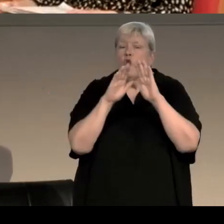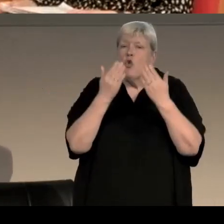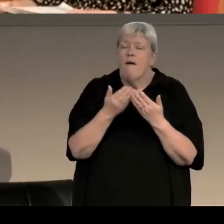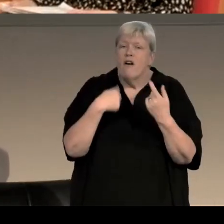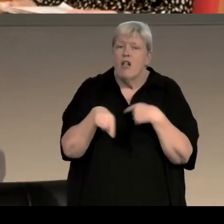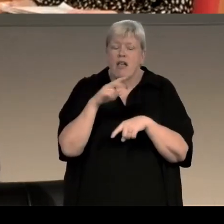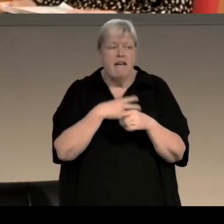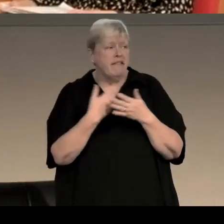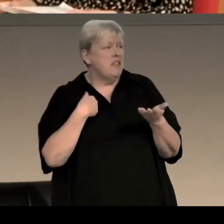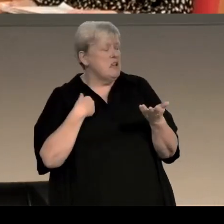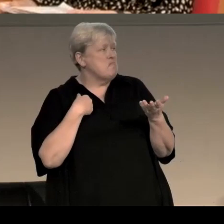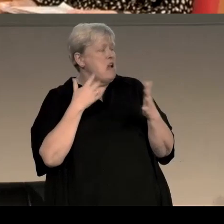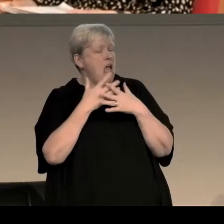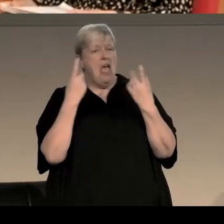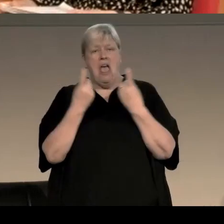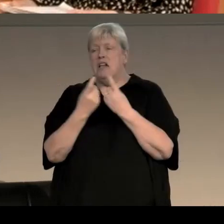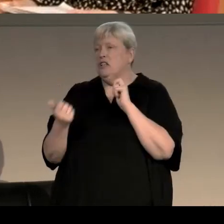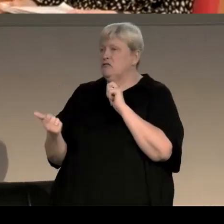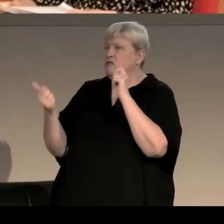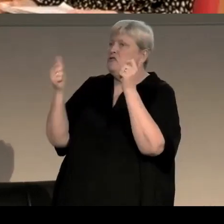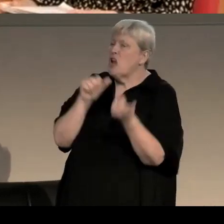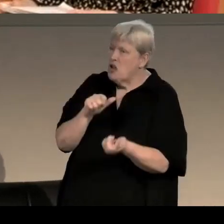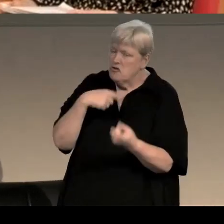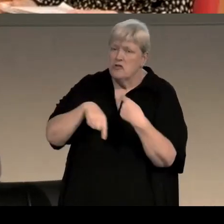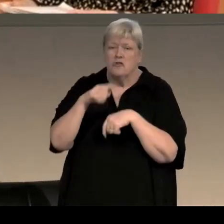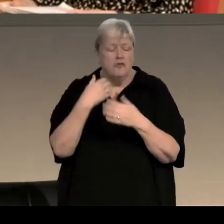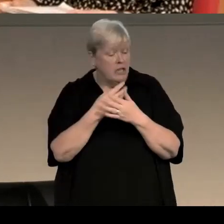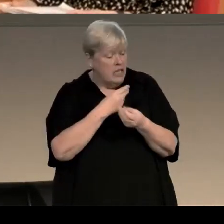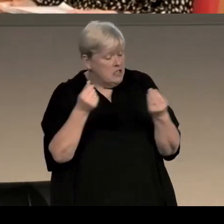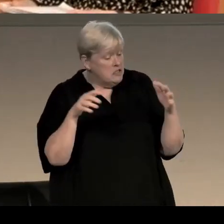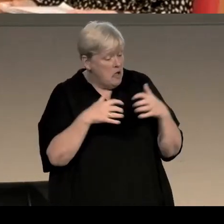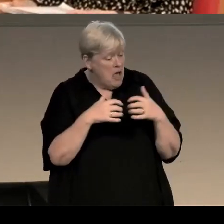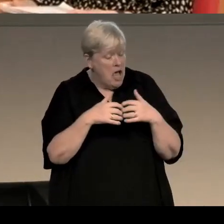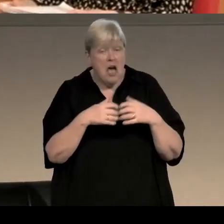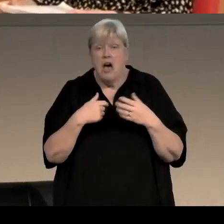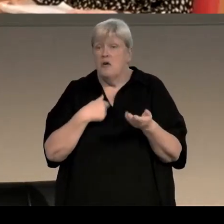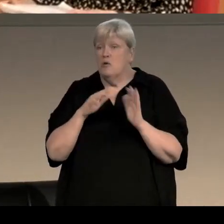advocate any kind of change to the status quo. Somehow novels that say things should remain the same,